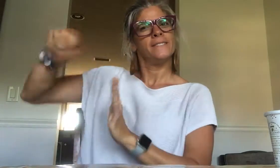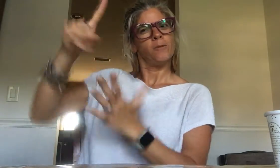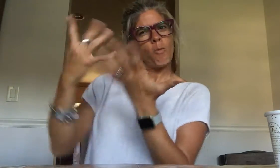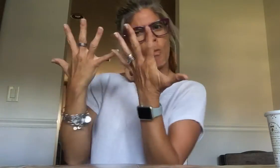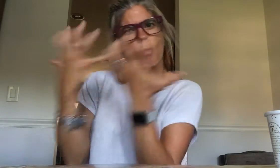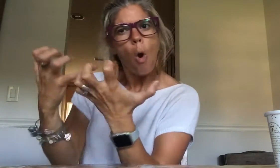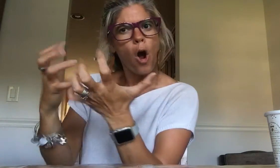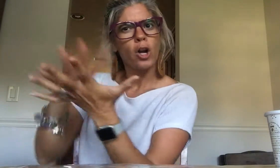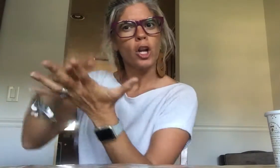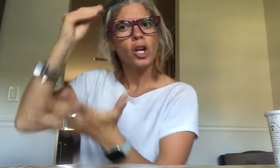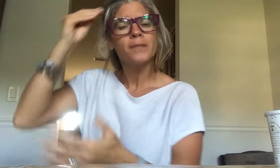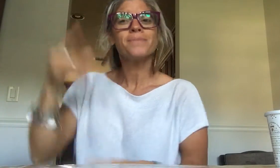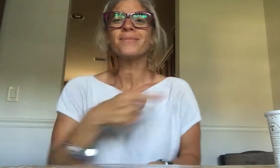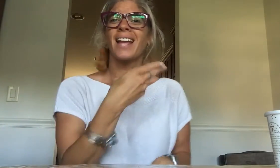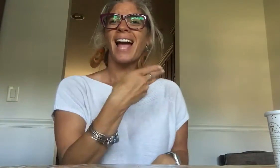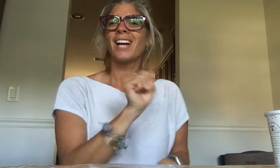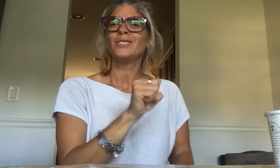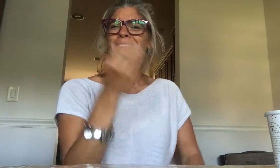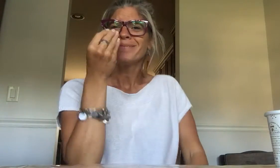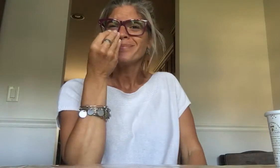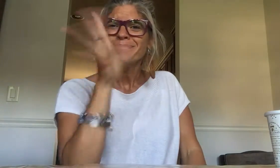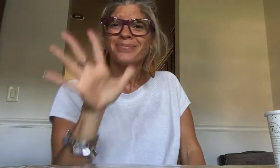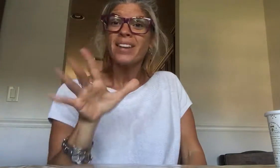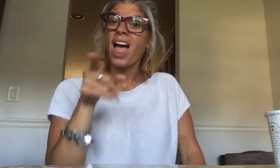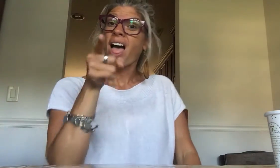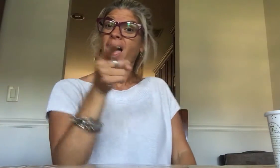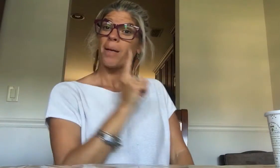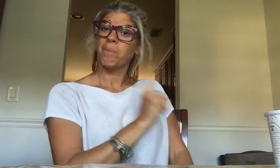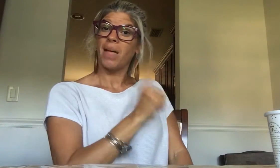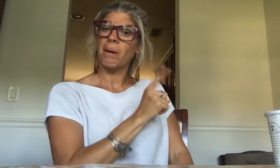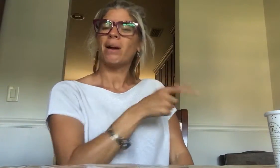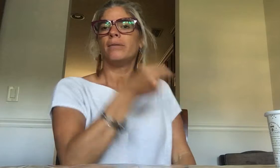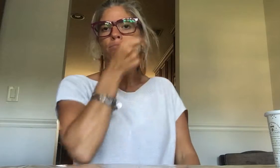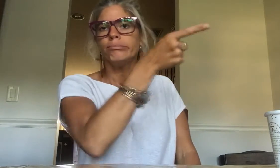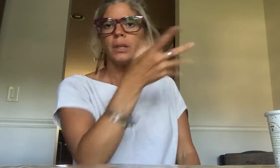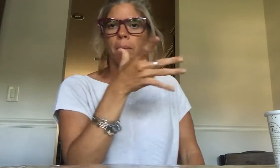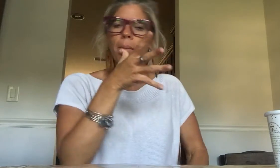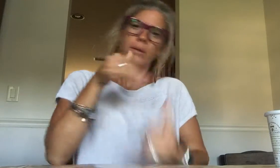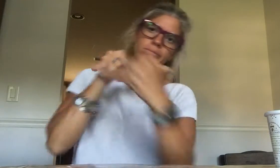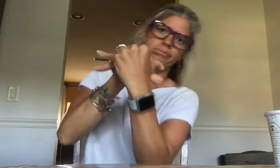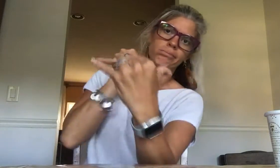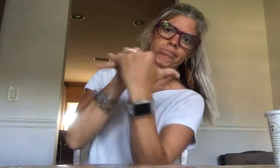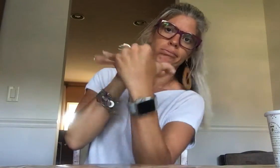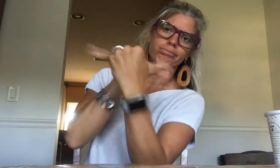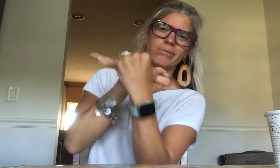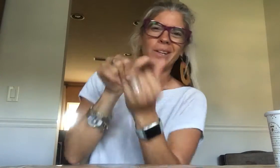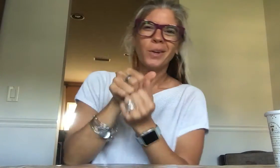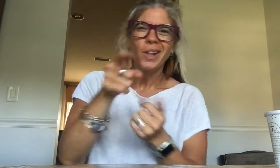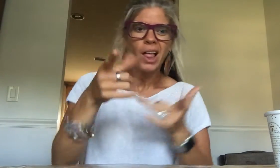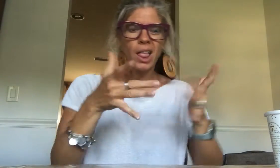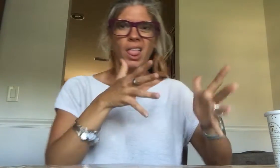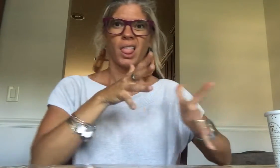Those students want to learn. High school students don't care. You could reprove a student, that student tells their parent and then the parent might come at you